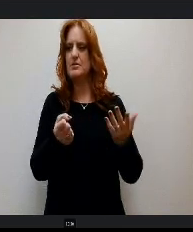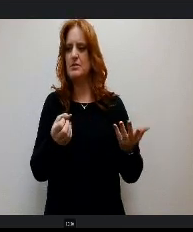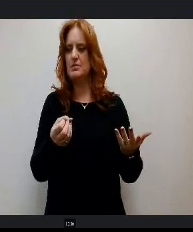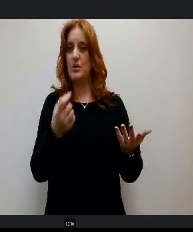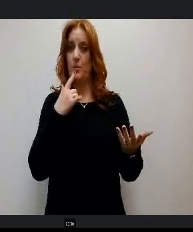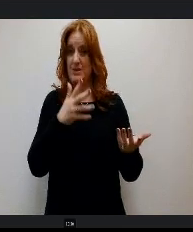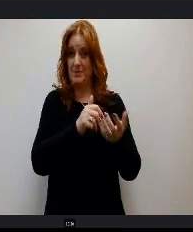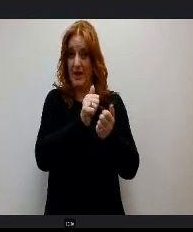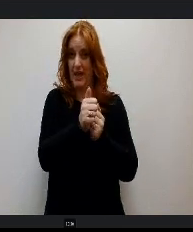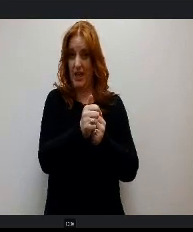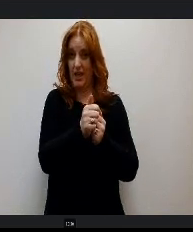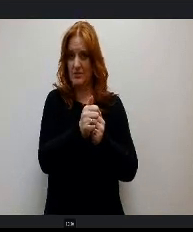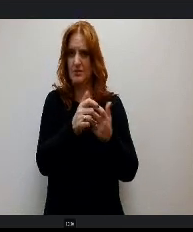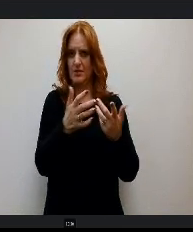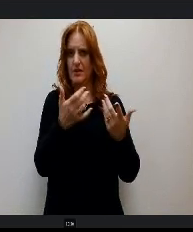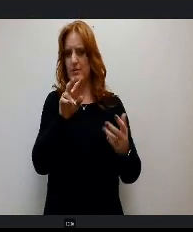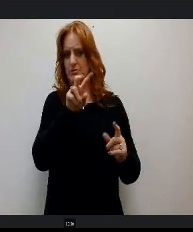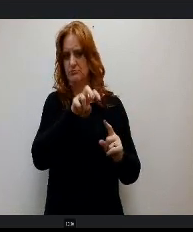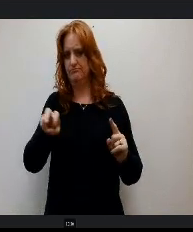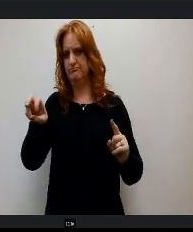its way to becoming law. Yeah.